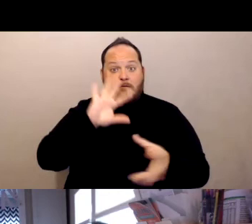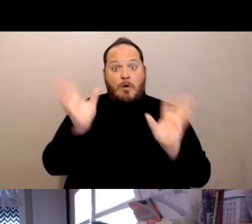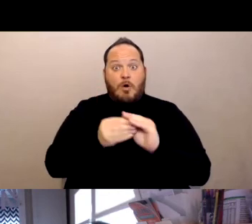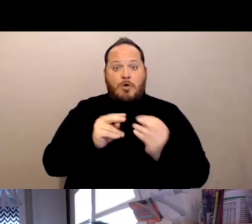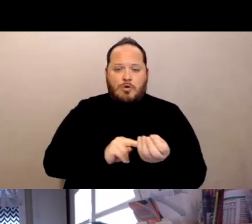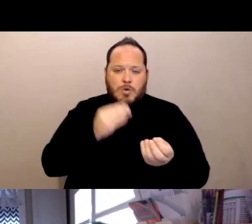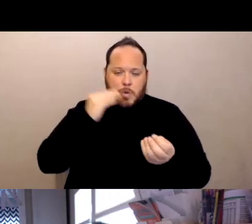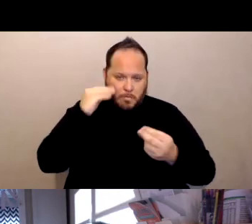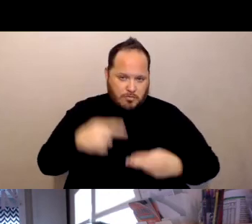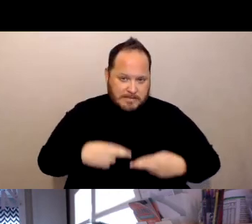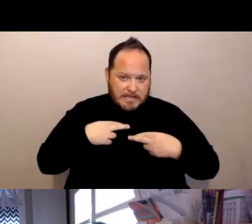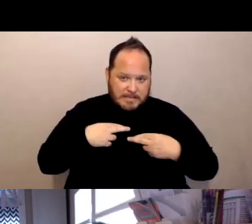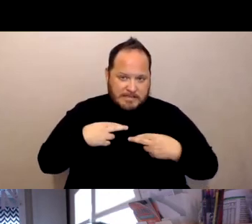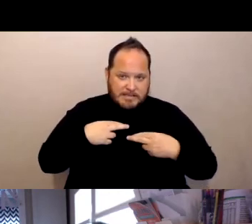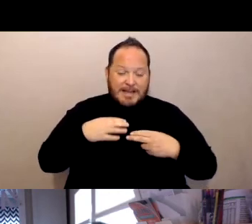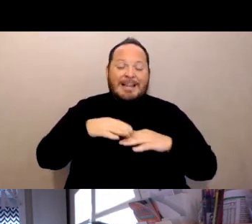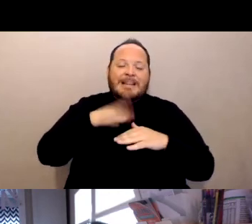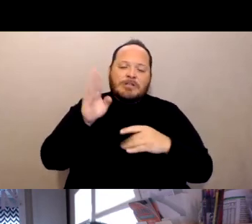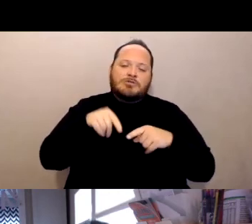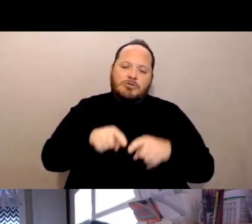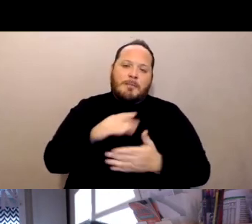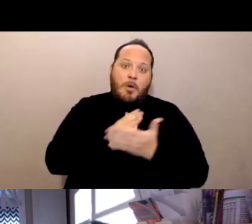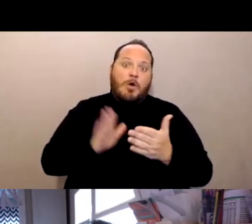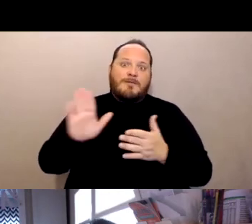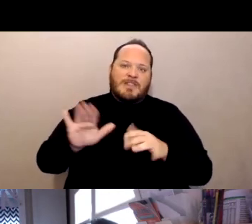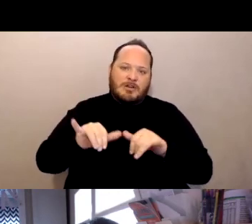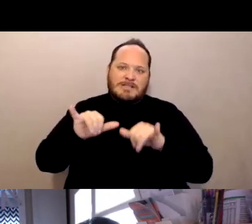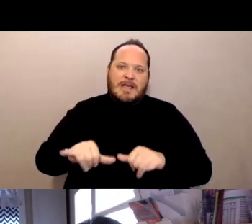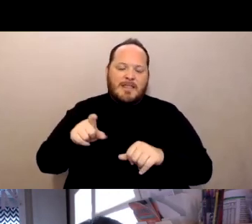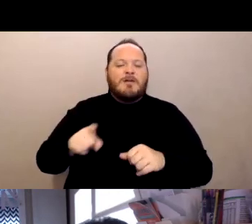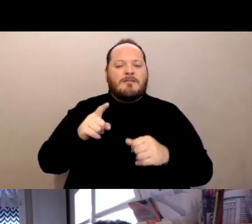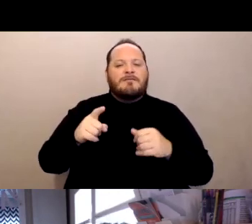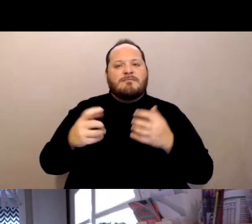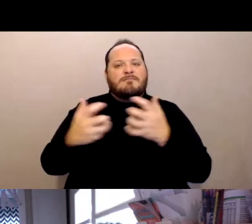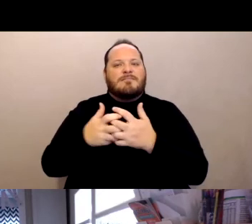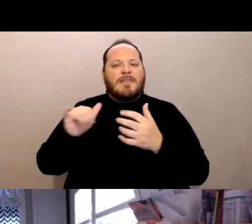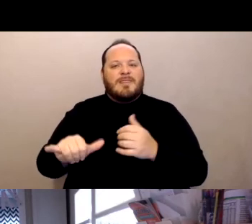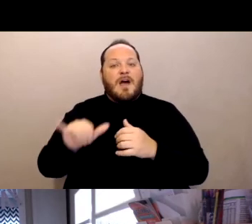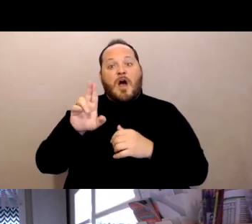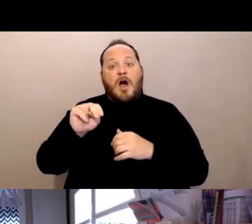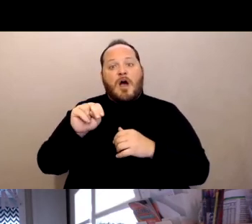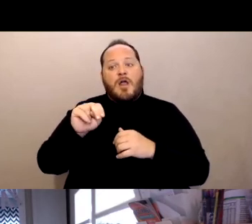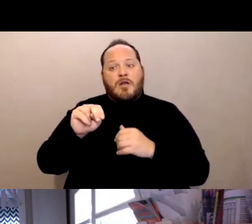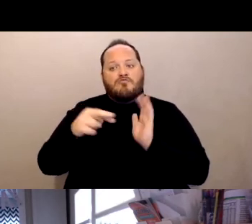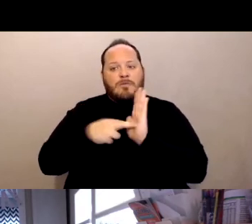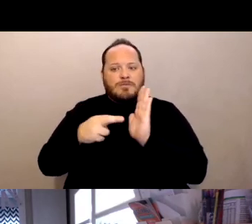at least during part of their stay fall into the unrepresented category. CANHR had filed litigation on behalf